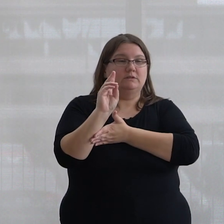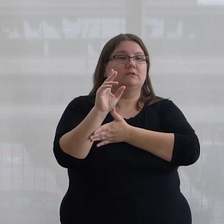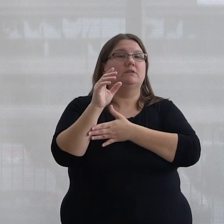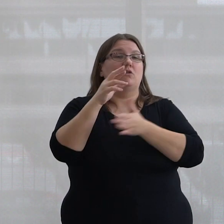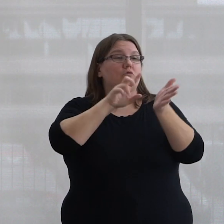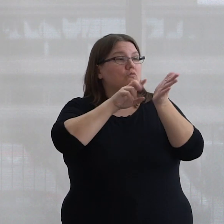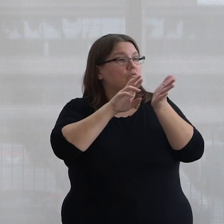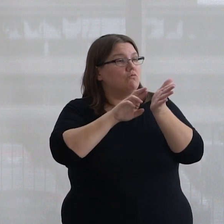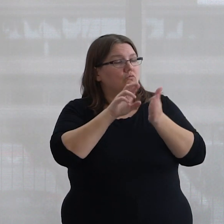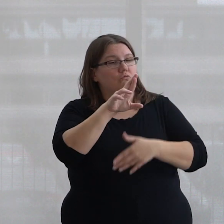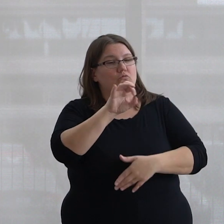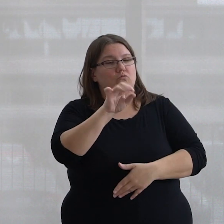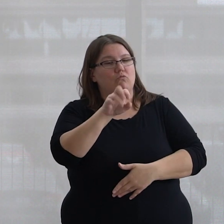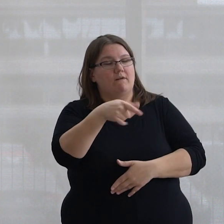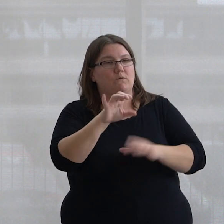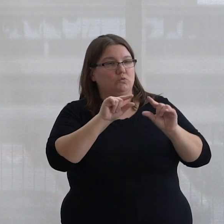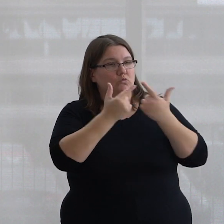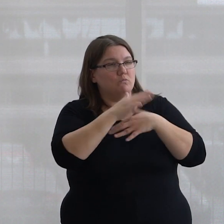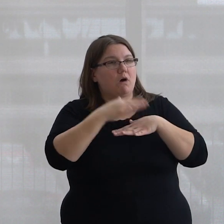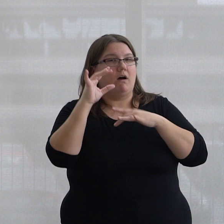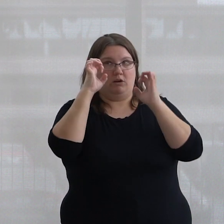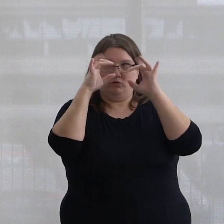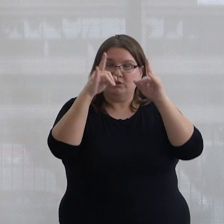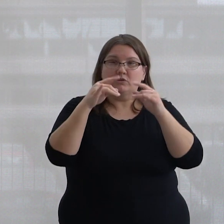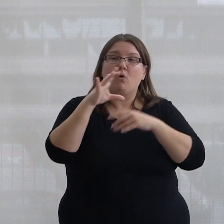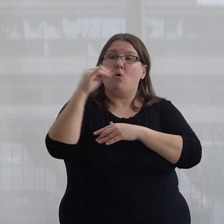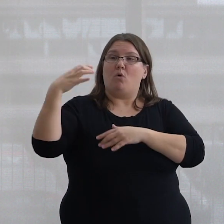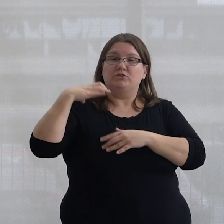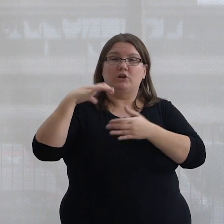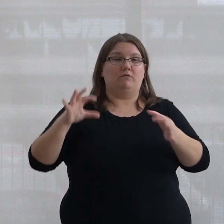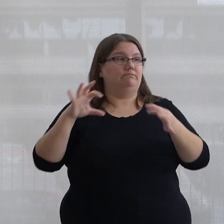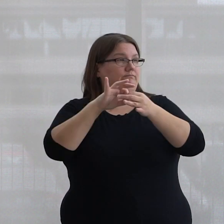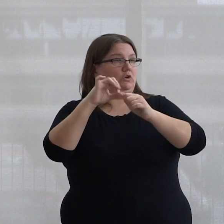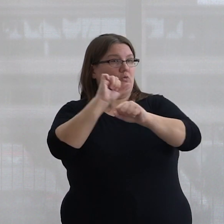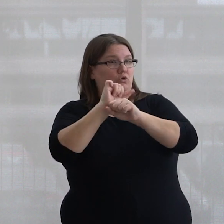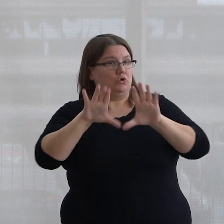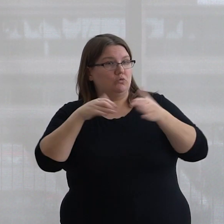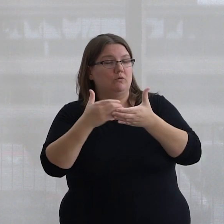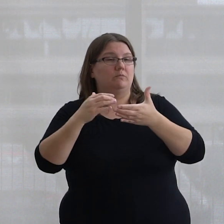Group on Aboriginal Education, the co-chair of the Joint Working Group of the Ontario Council of Academic Vice